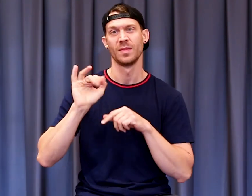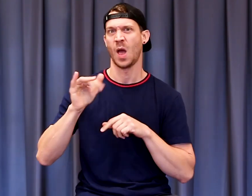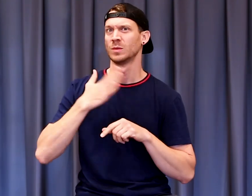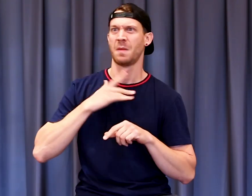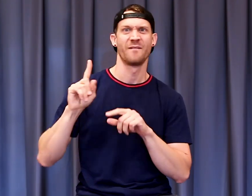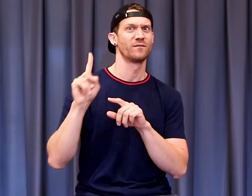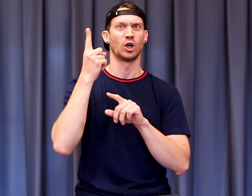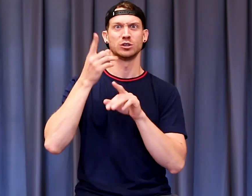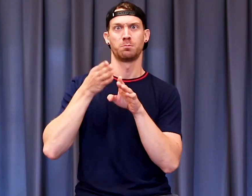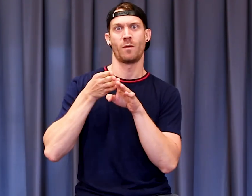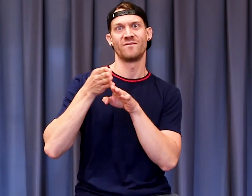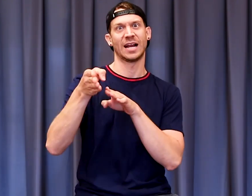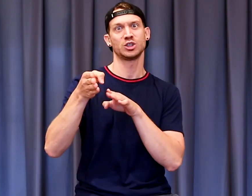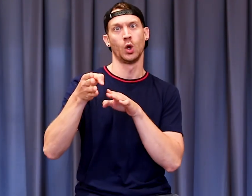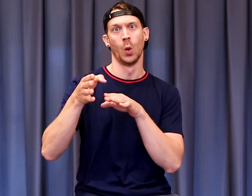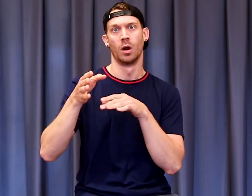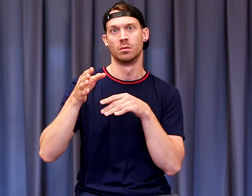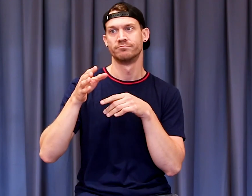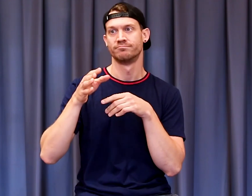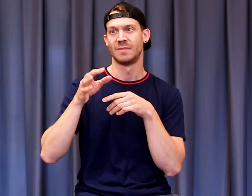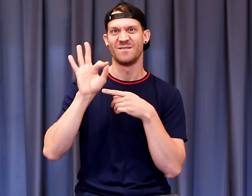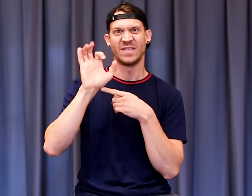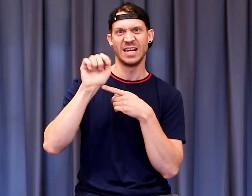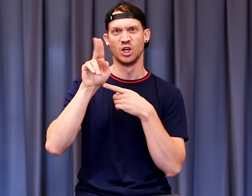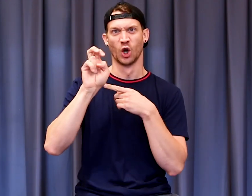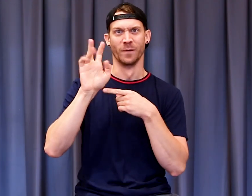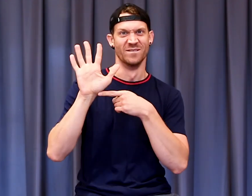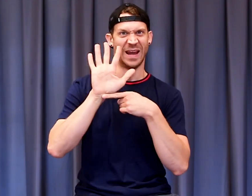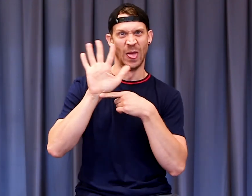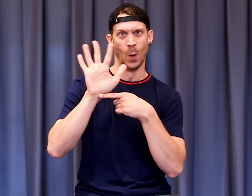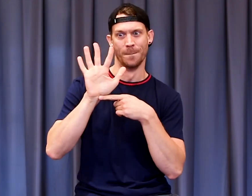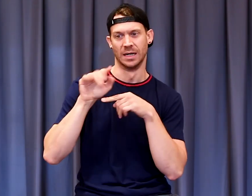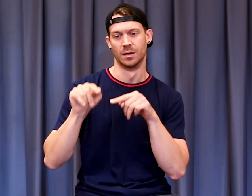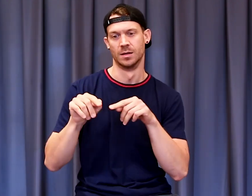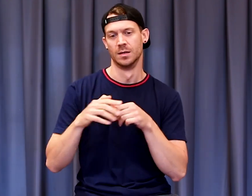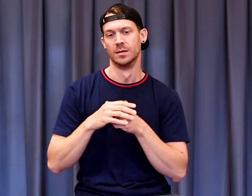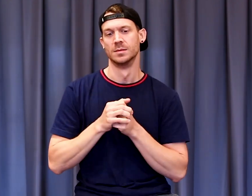And that was my first professional, feature film.